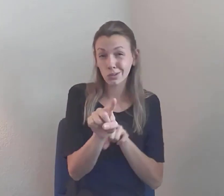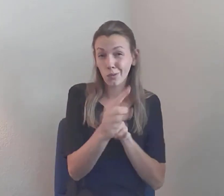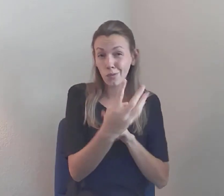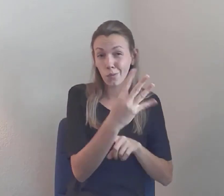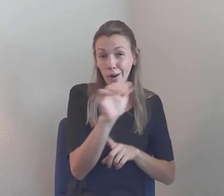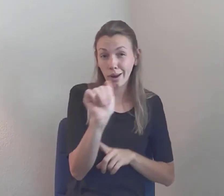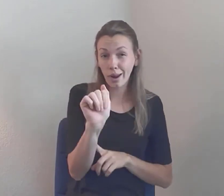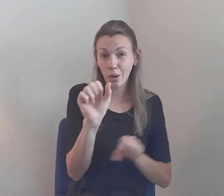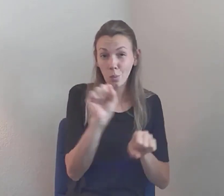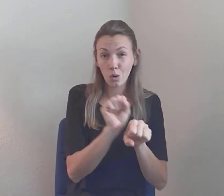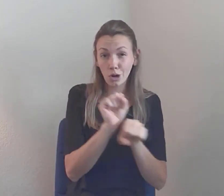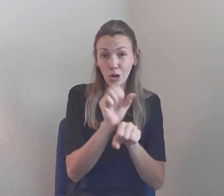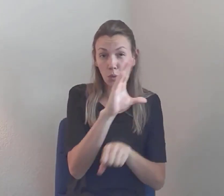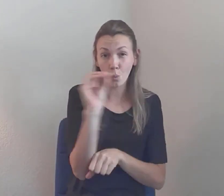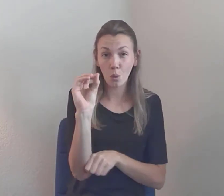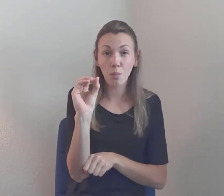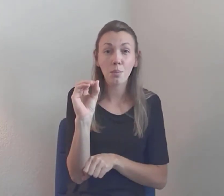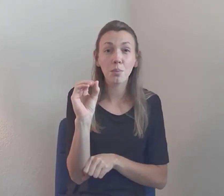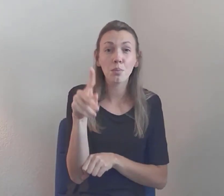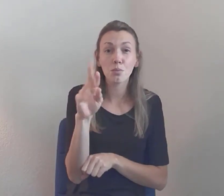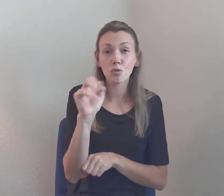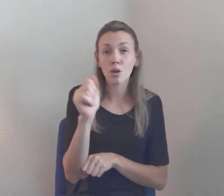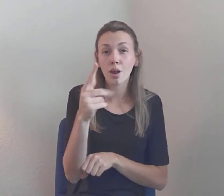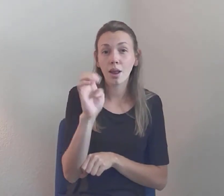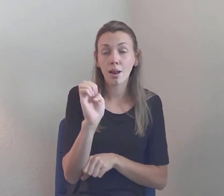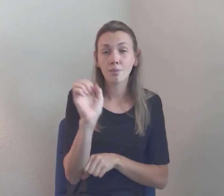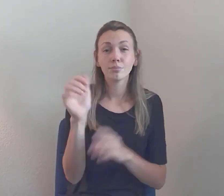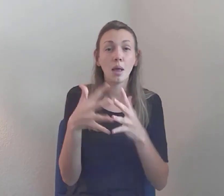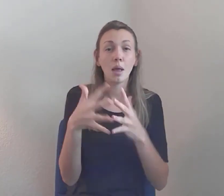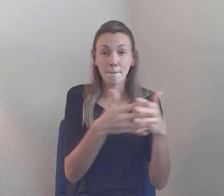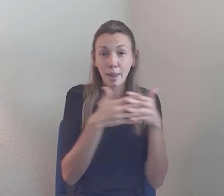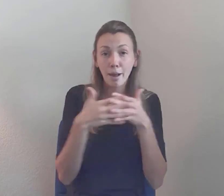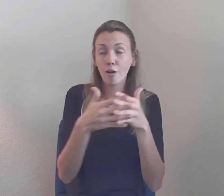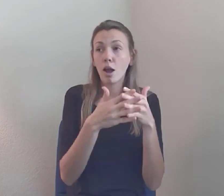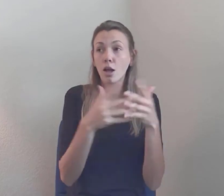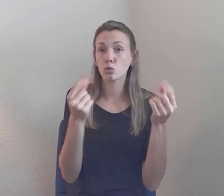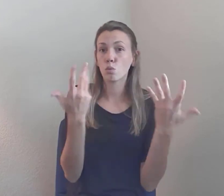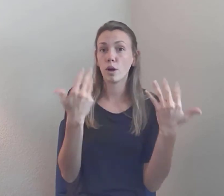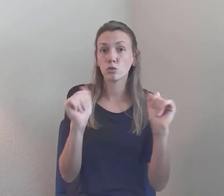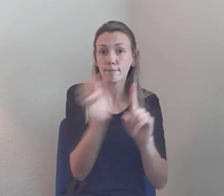Ahmm... Trying to get them to hire people with... With disabilities... So, she's done work in a ton of different settings